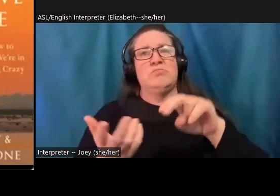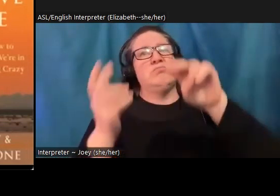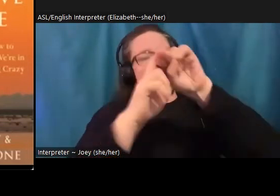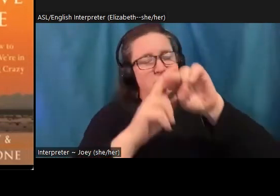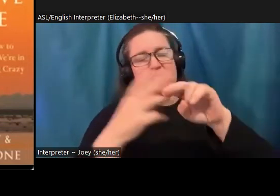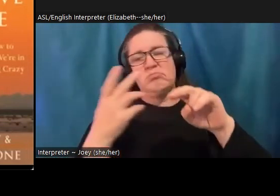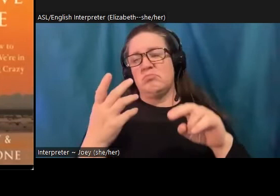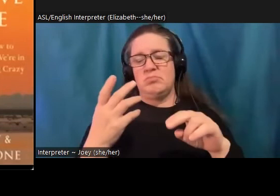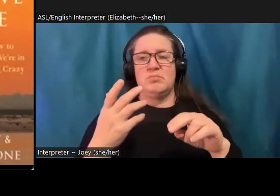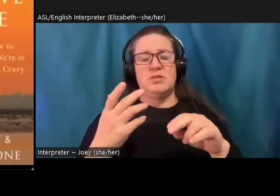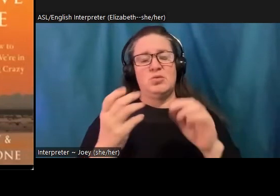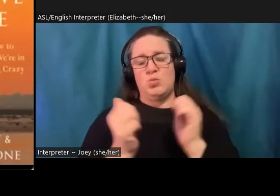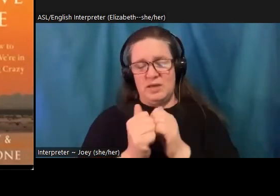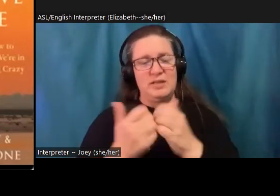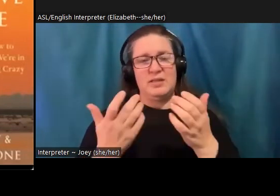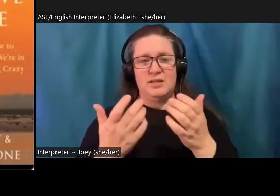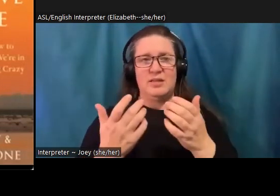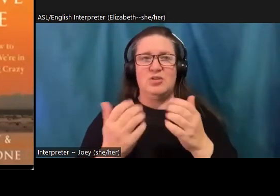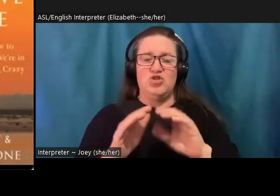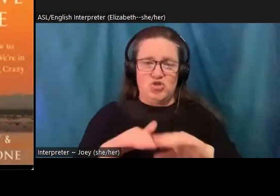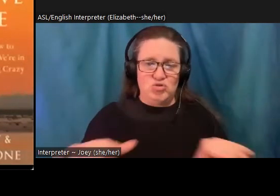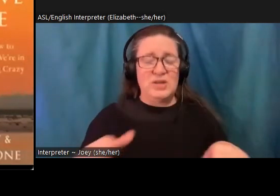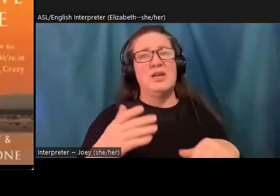have children don't care about children like we do. But I think